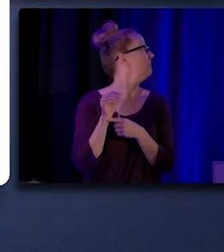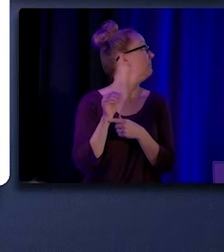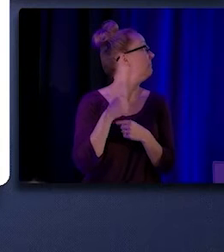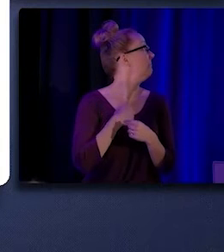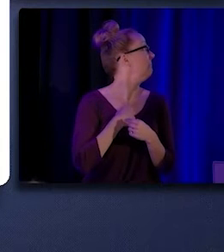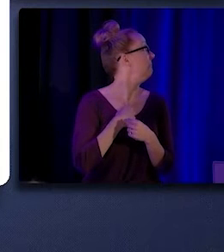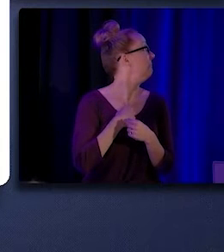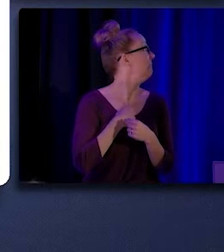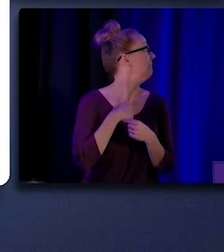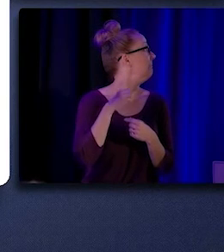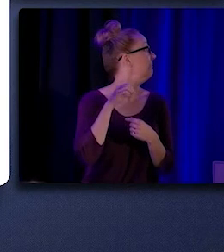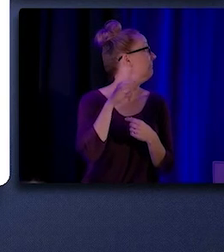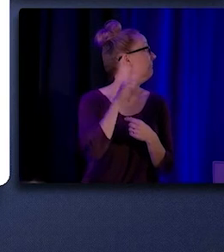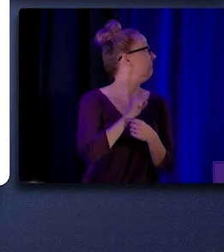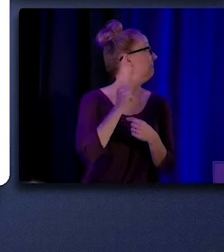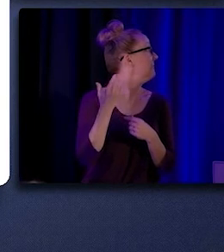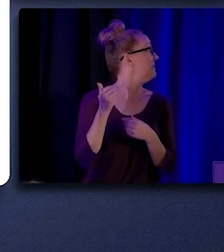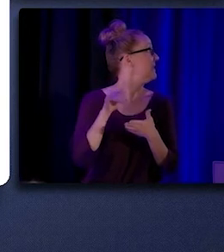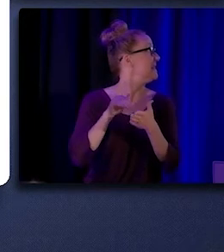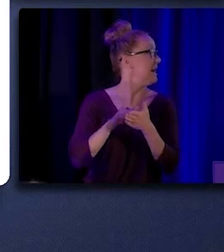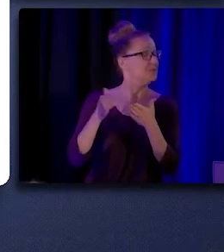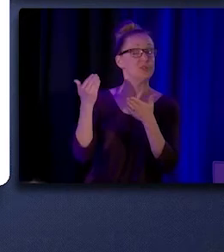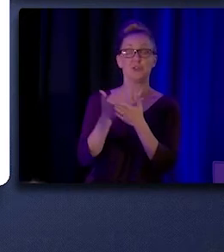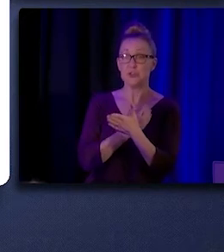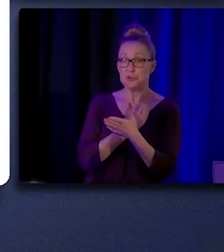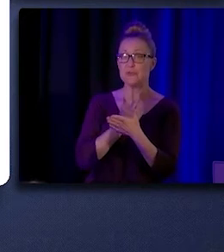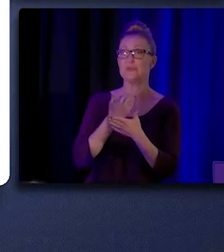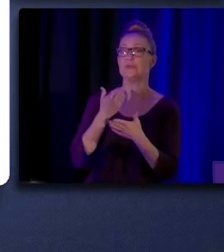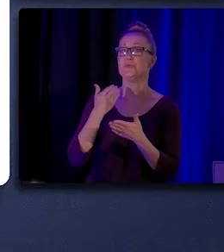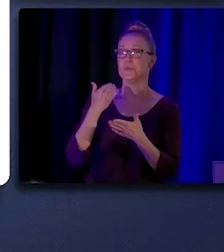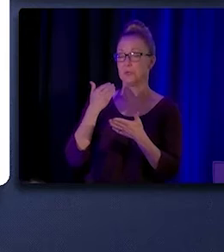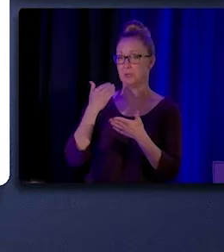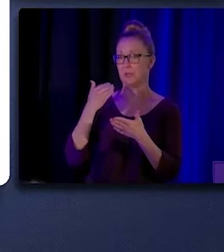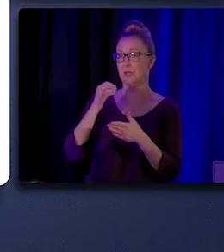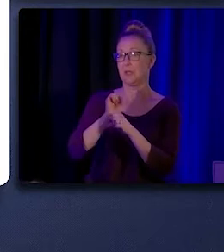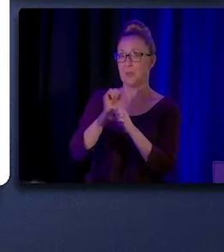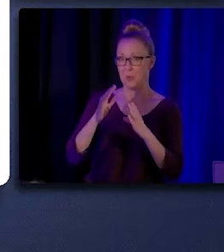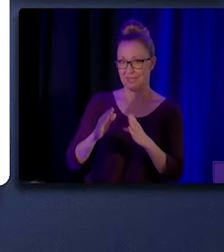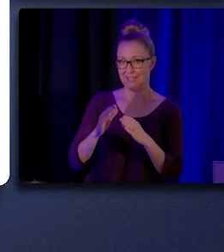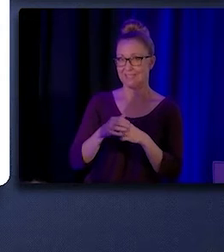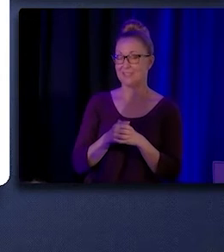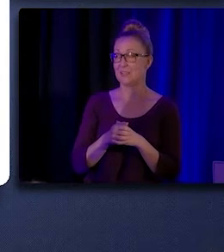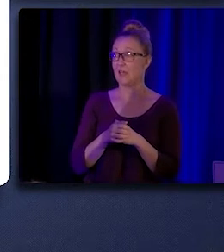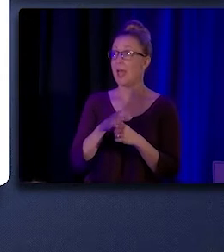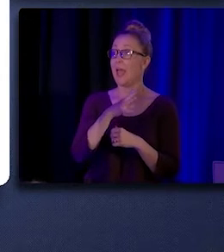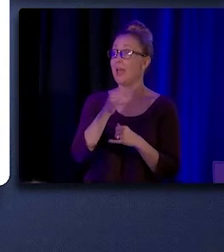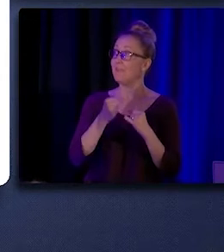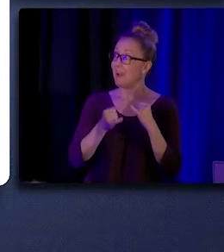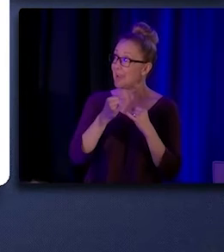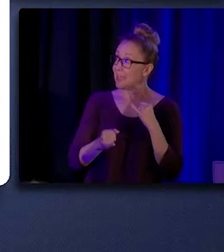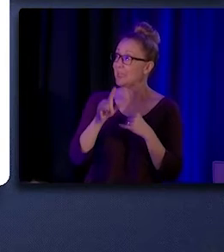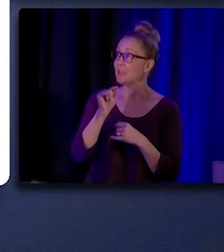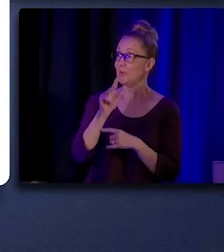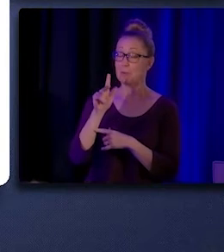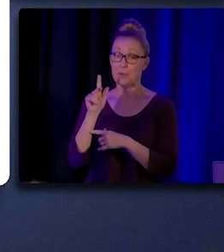that were going to stimulate demand in the state. And finally, in 2023, the budget also directed